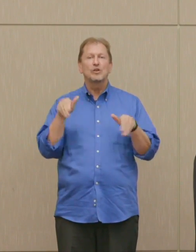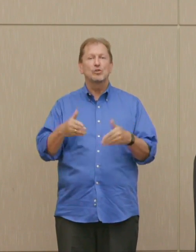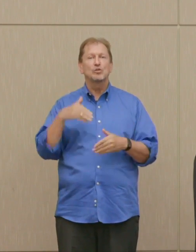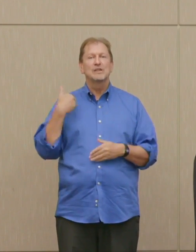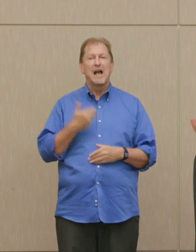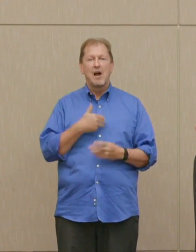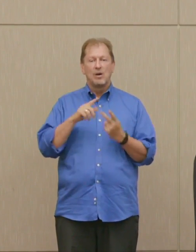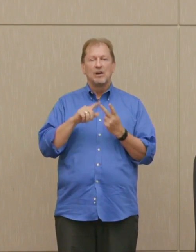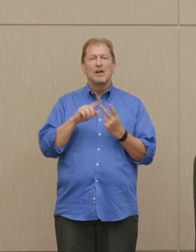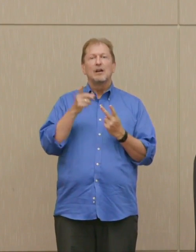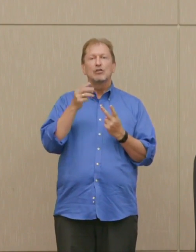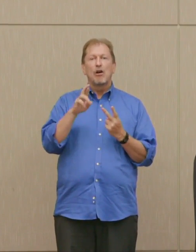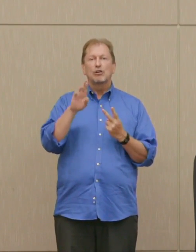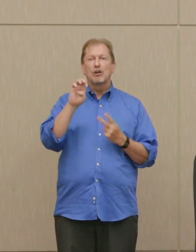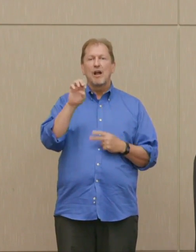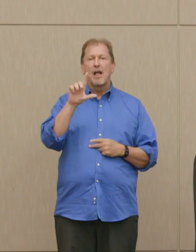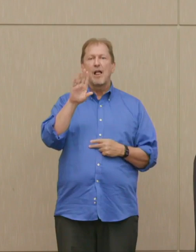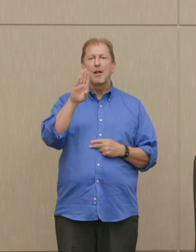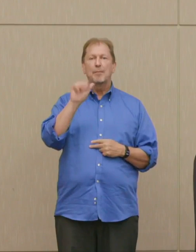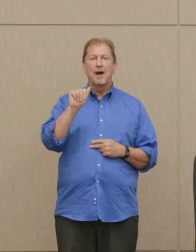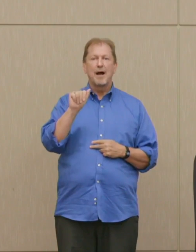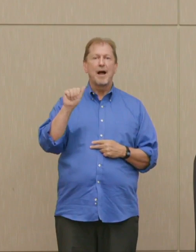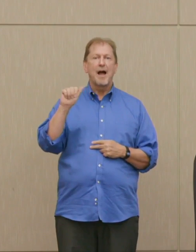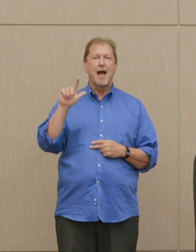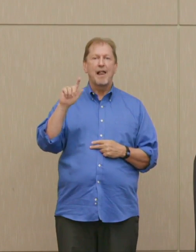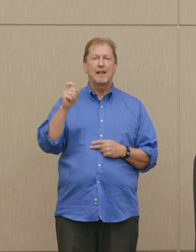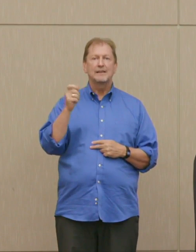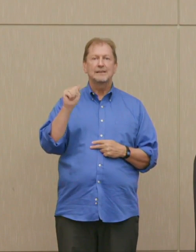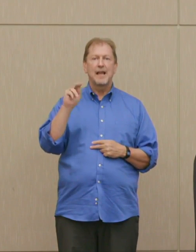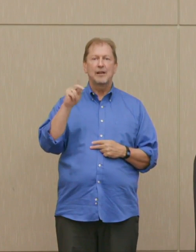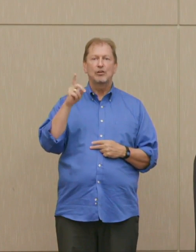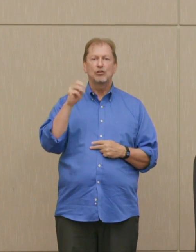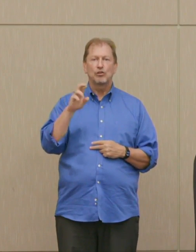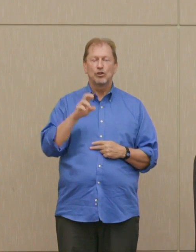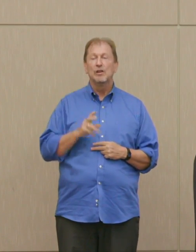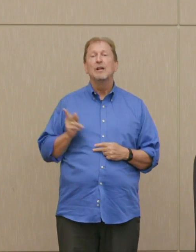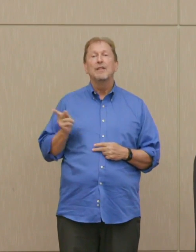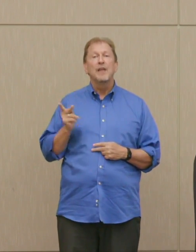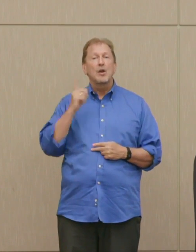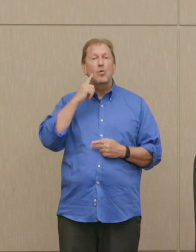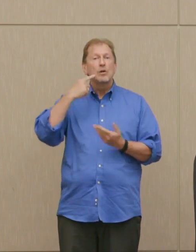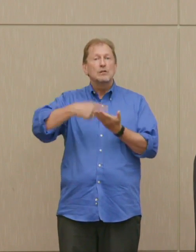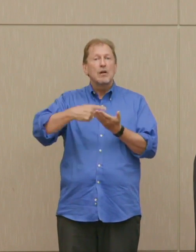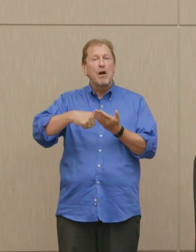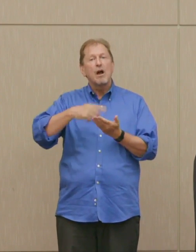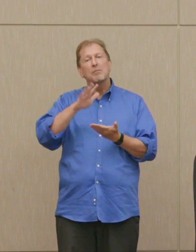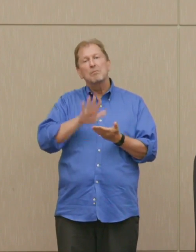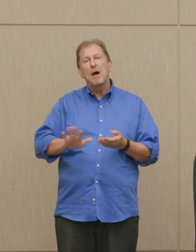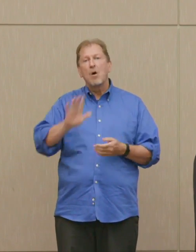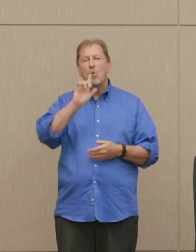They will talk for about an hour or so, and then we will take questions from the audience.